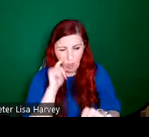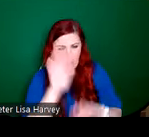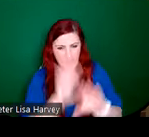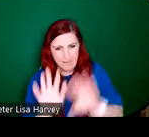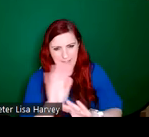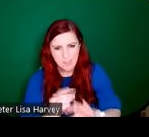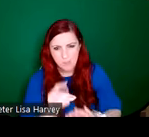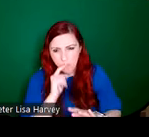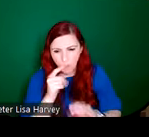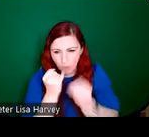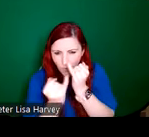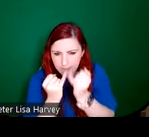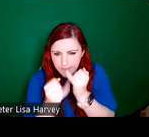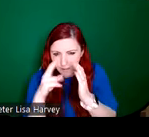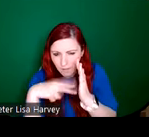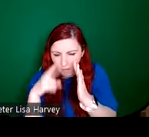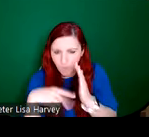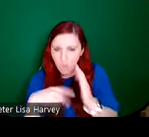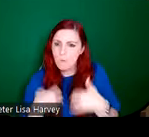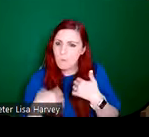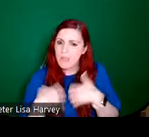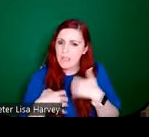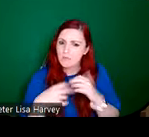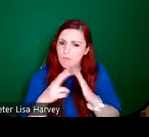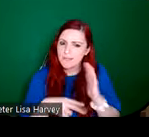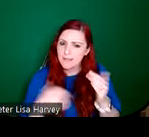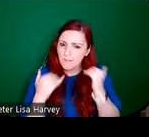it first, but there actually is quite an interesting information often included